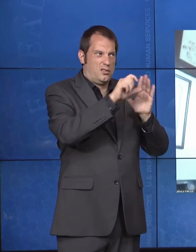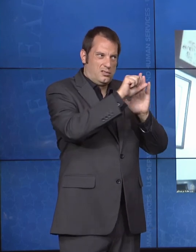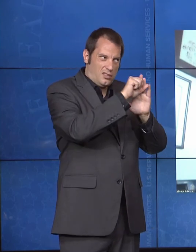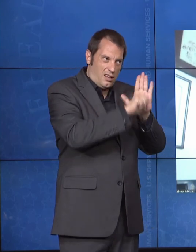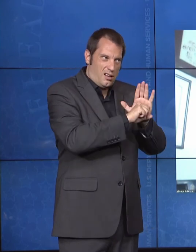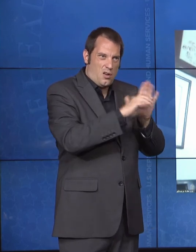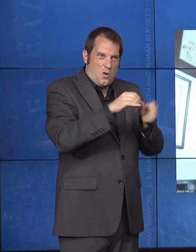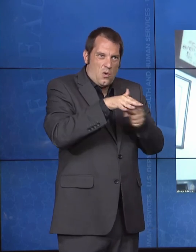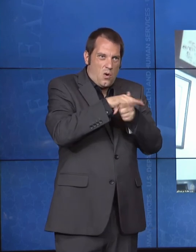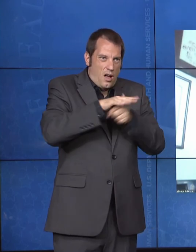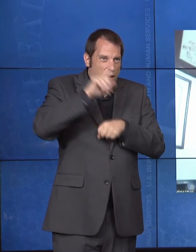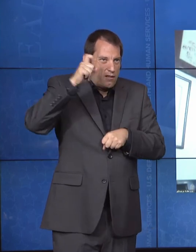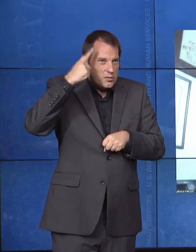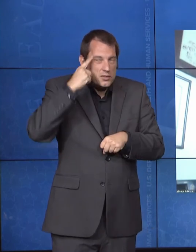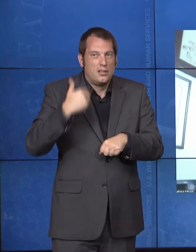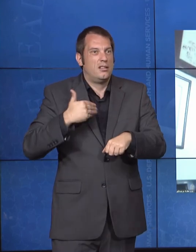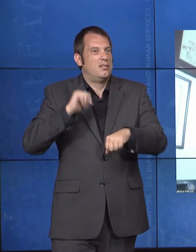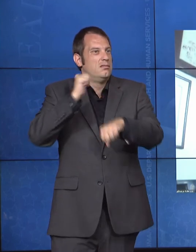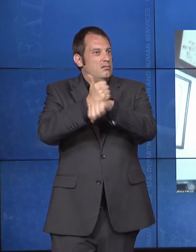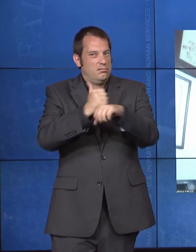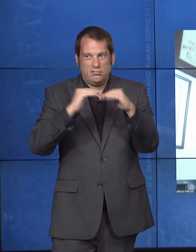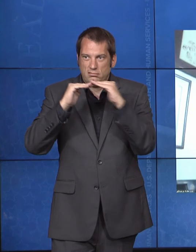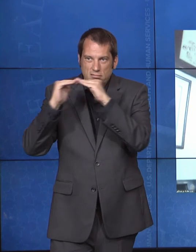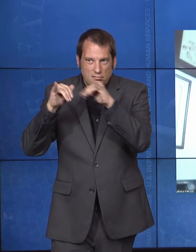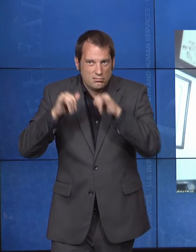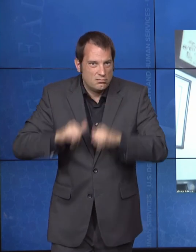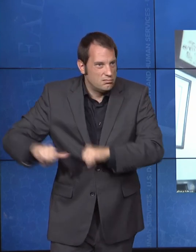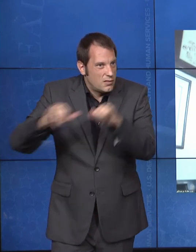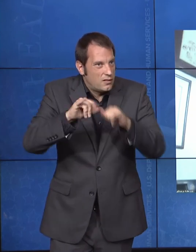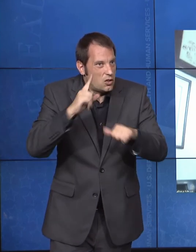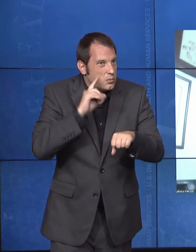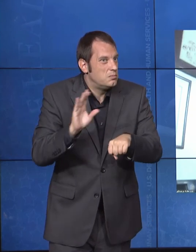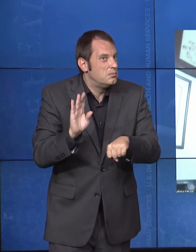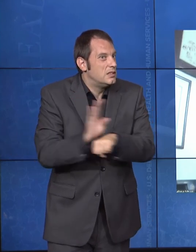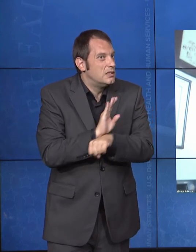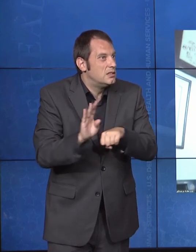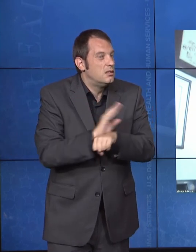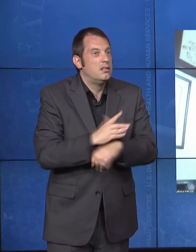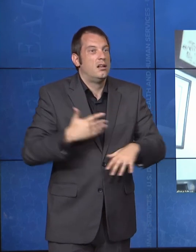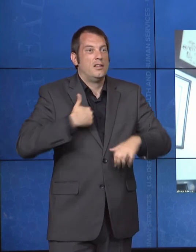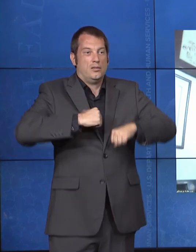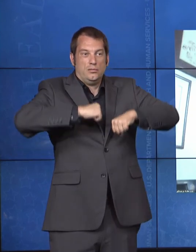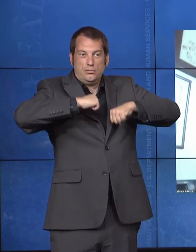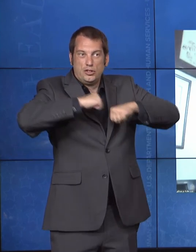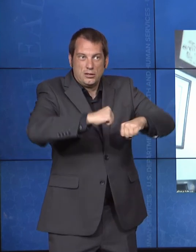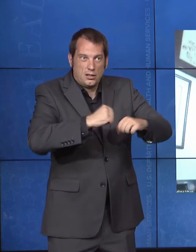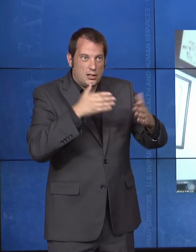facilities, protects against discrimination in the workplace, and ensures equal access